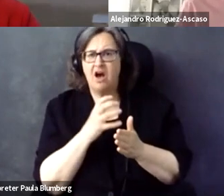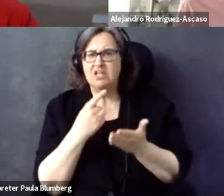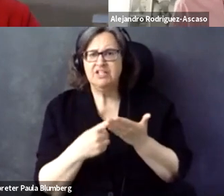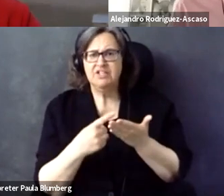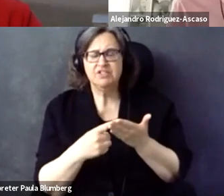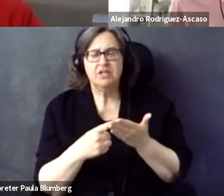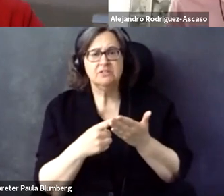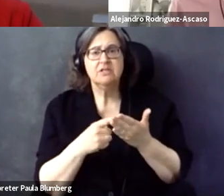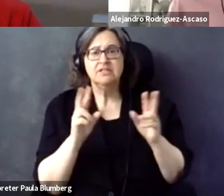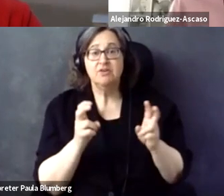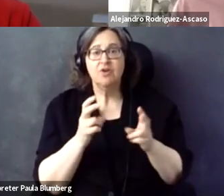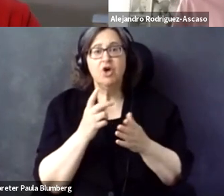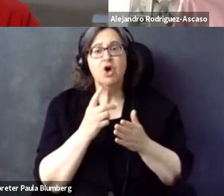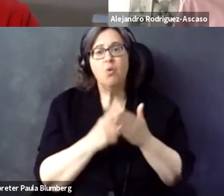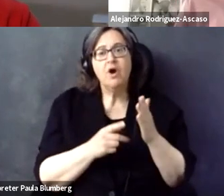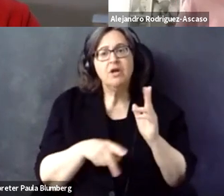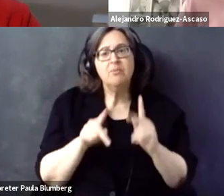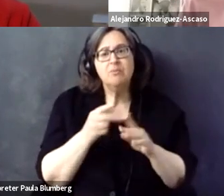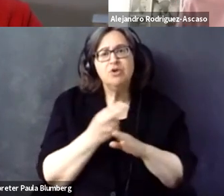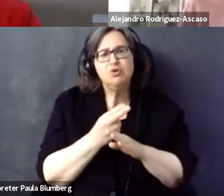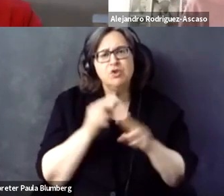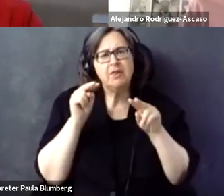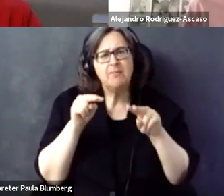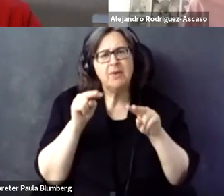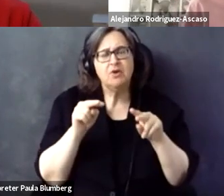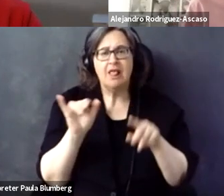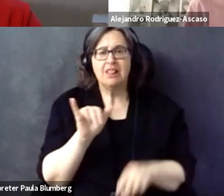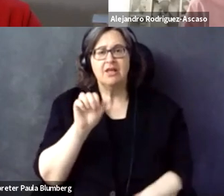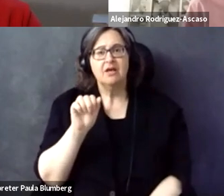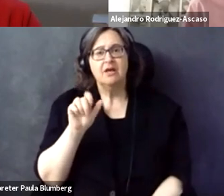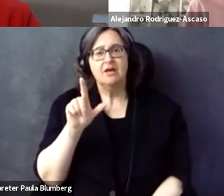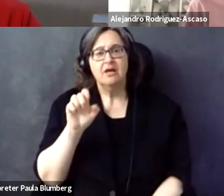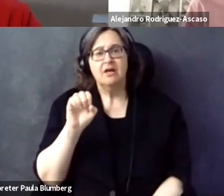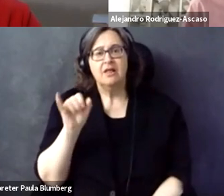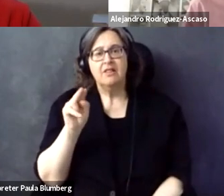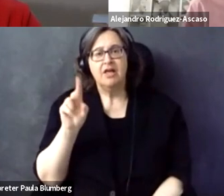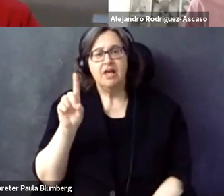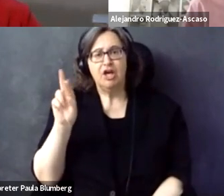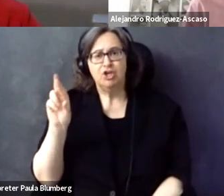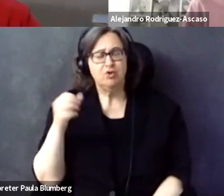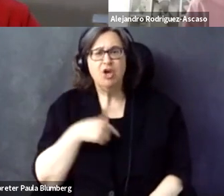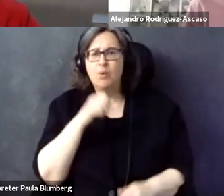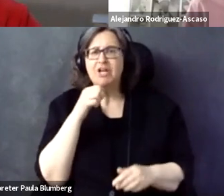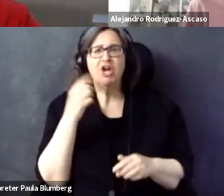. So, as I say, this will be a key part of the review, it's a very hotly